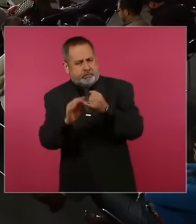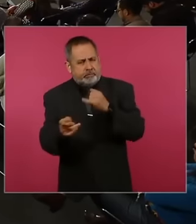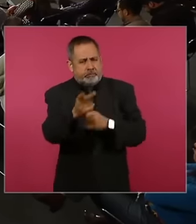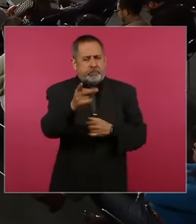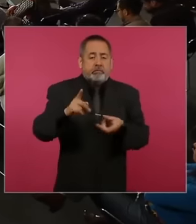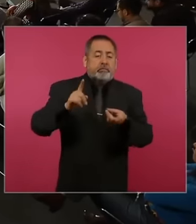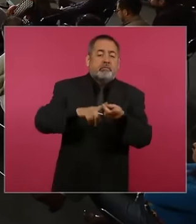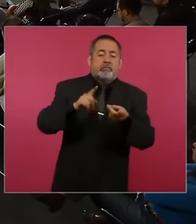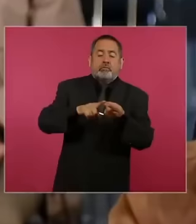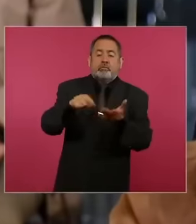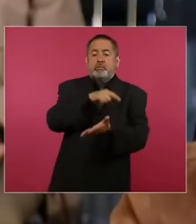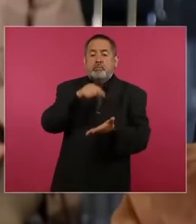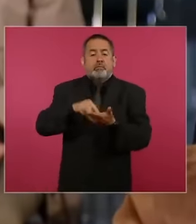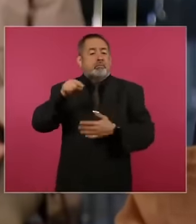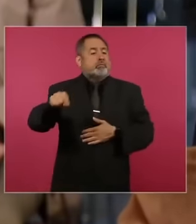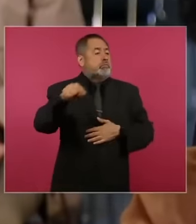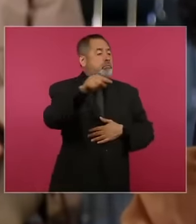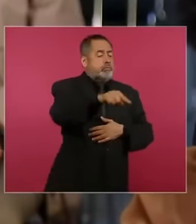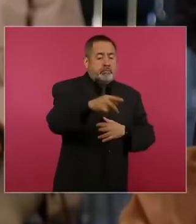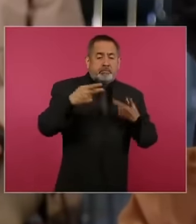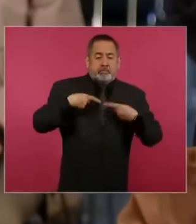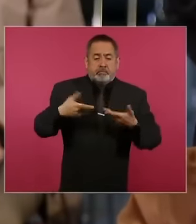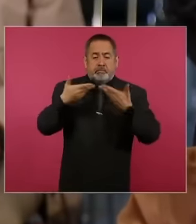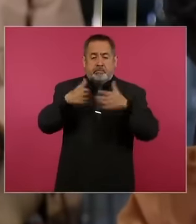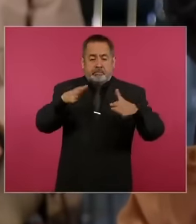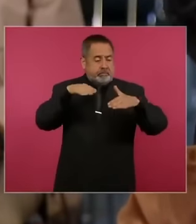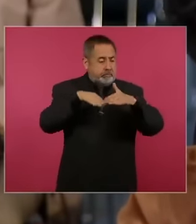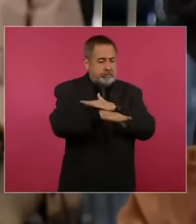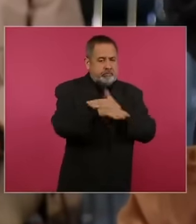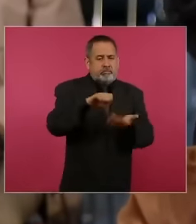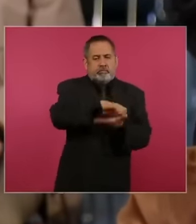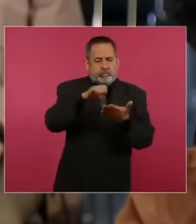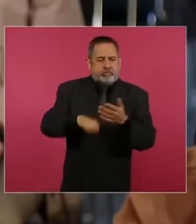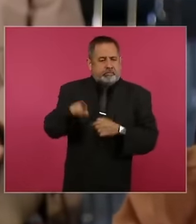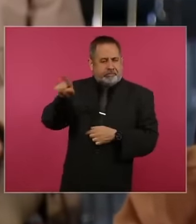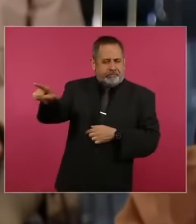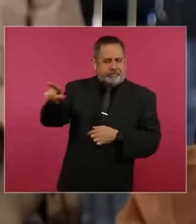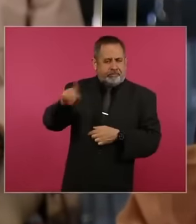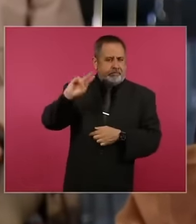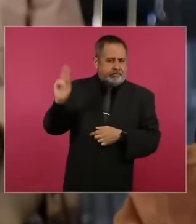are going to have access to the public, we see that in the case of the Planetarium, in the case of the UNAM it